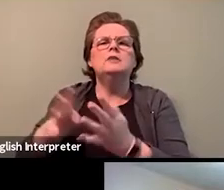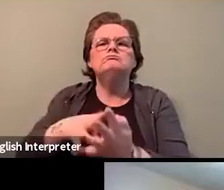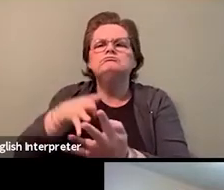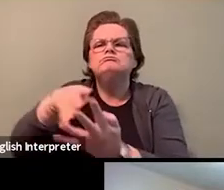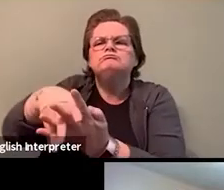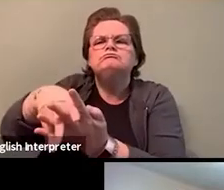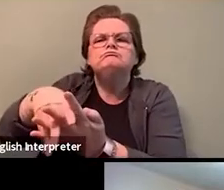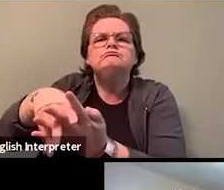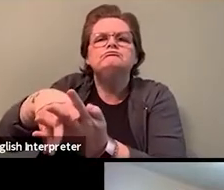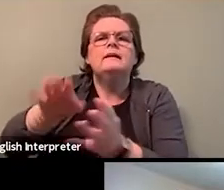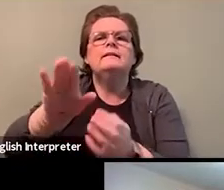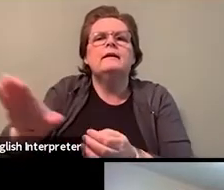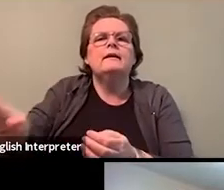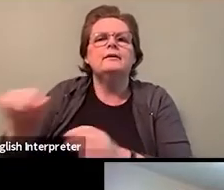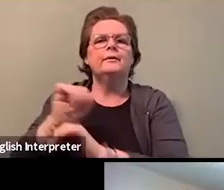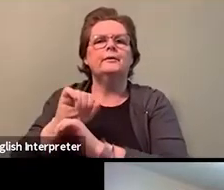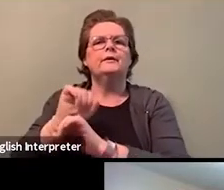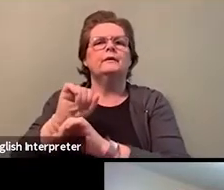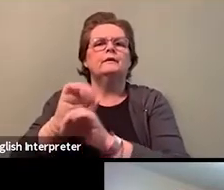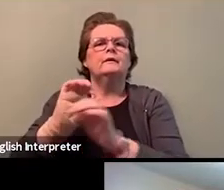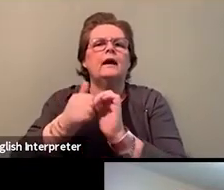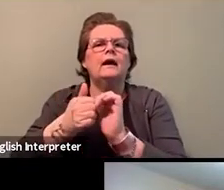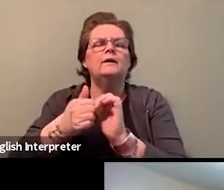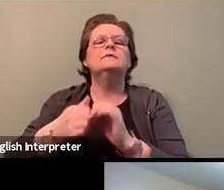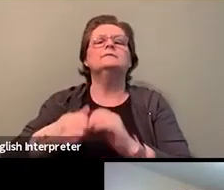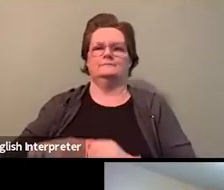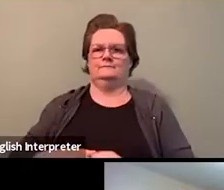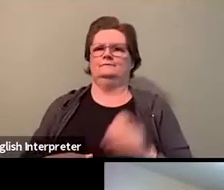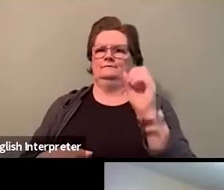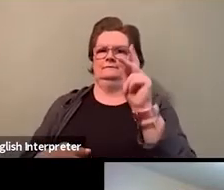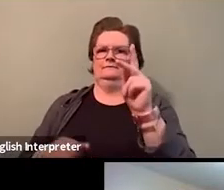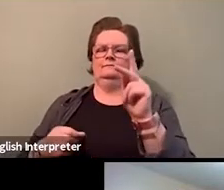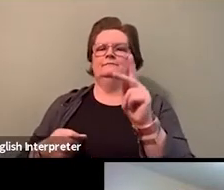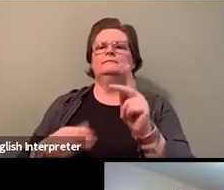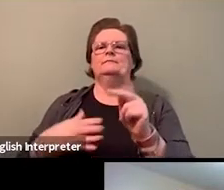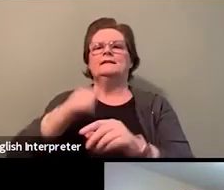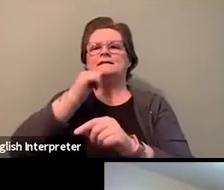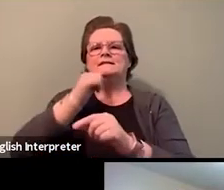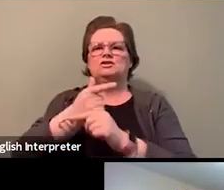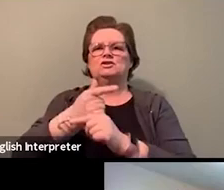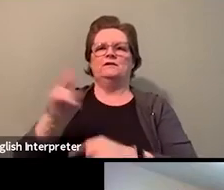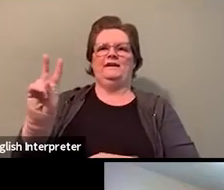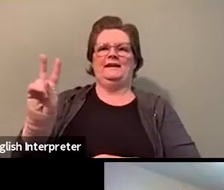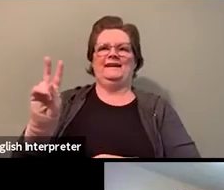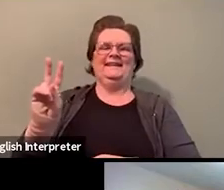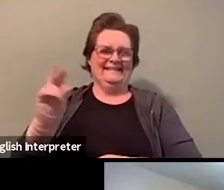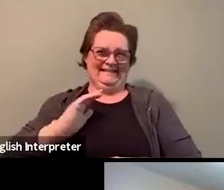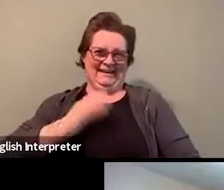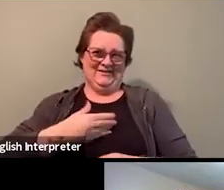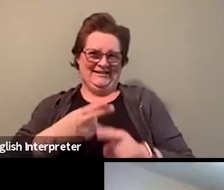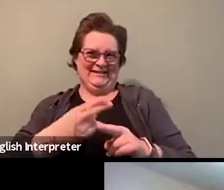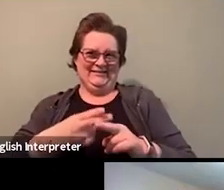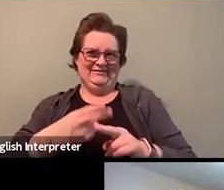Thank you so much, Sister V, 'cause that's what we call you. When you tell folks we've known each other for a long time,